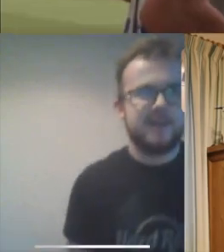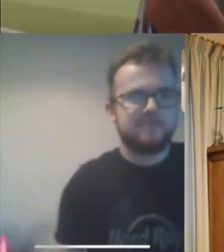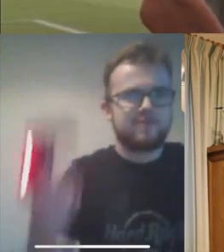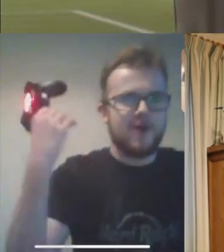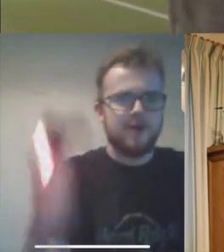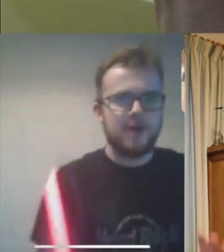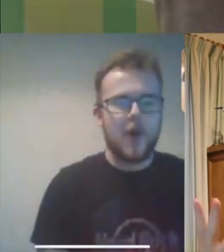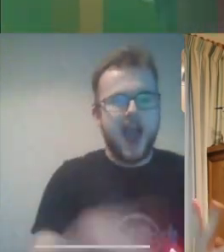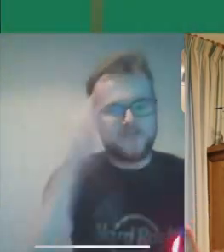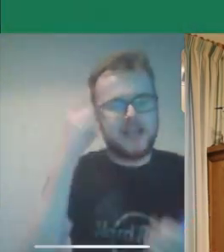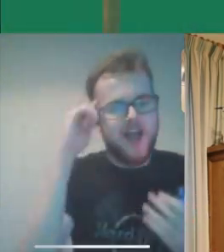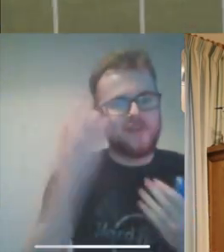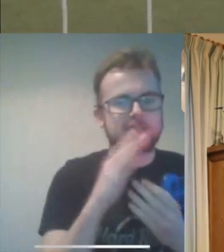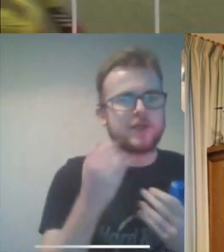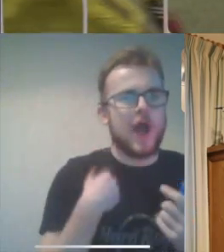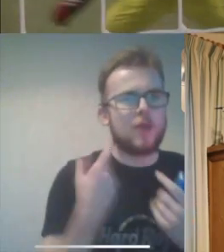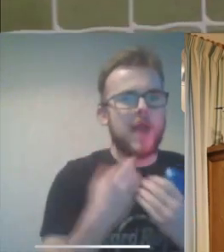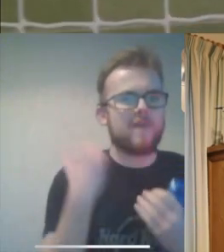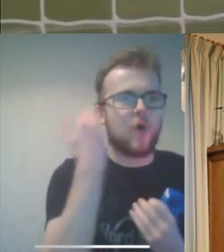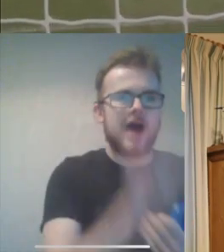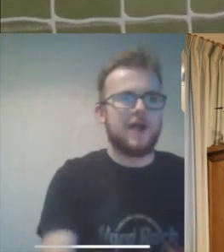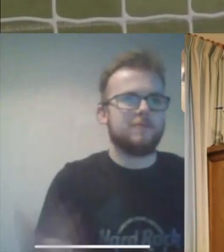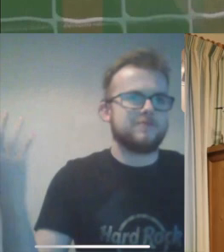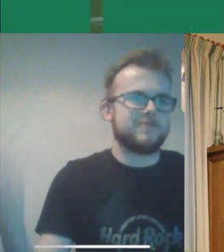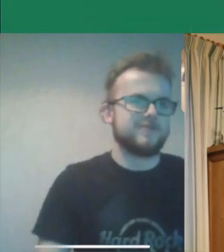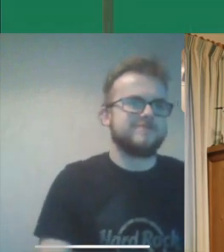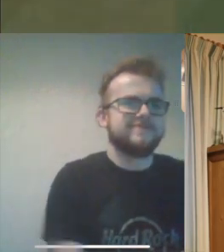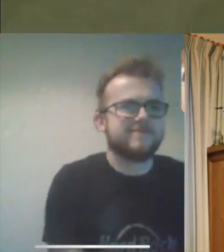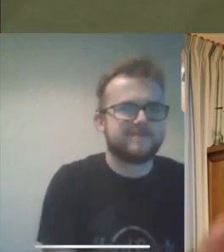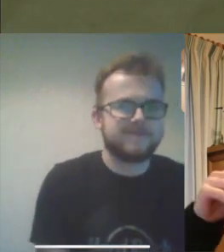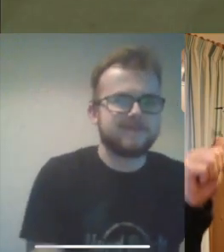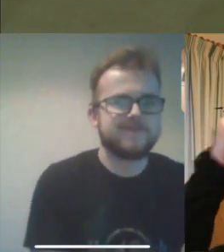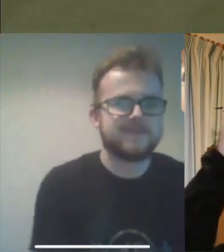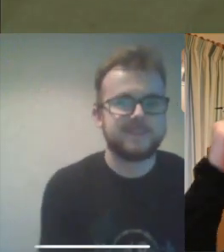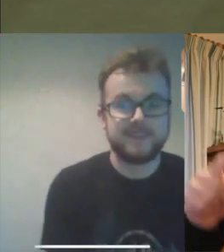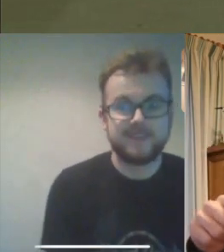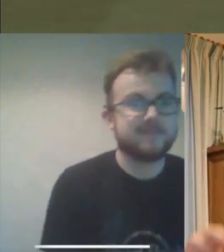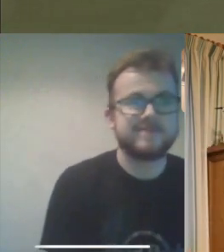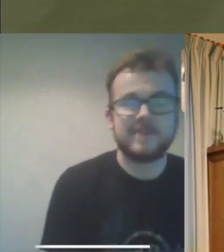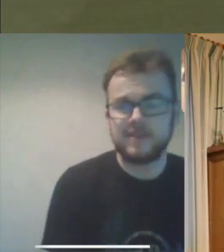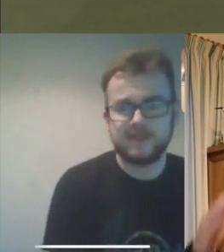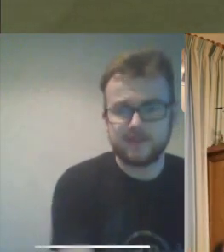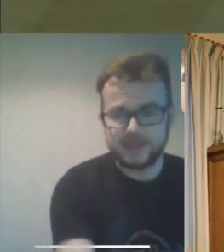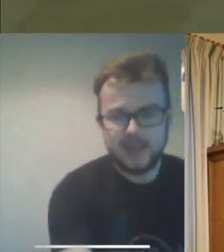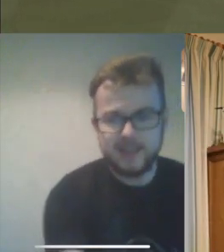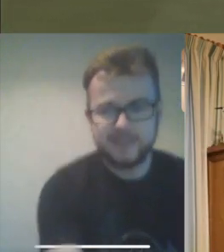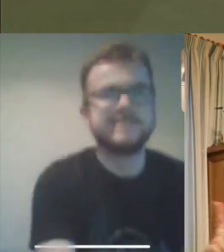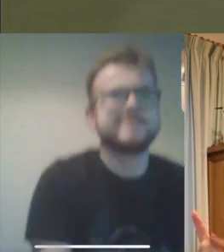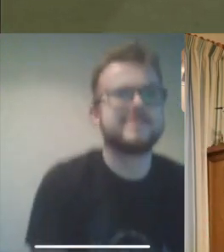Rhys: yeah I know Thomas: ...And know I'm winning 4:1 Rhys: I ...I think it's because I've not played for a while Thomas: stupid excuse Thomas: it's embarrassing!